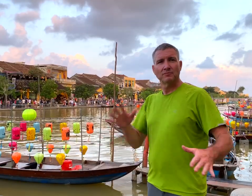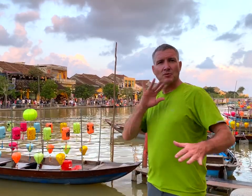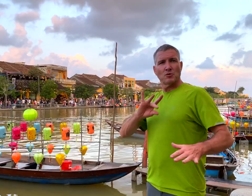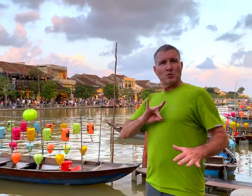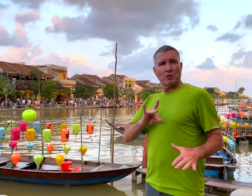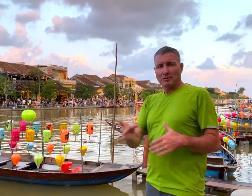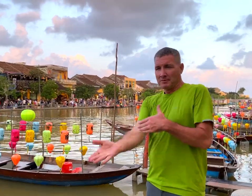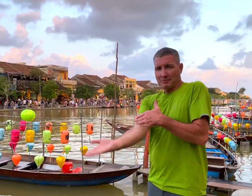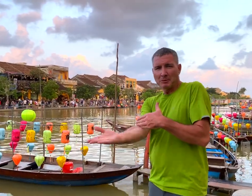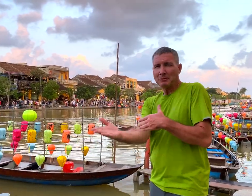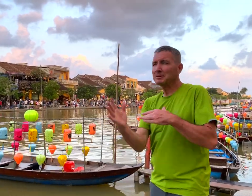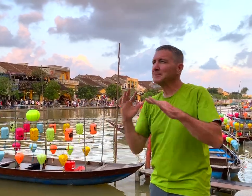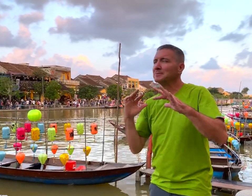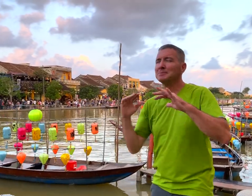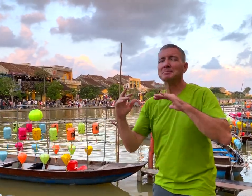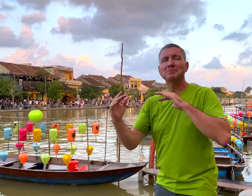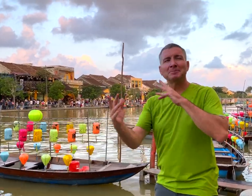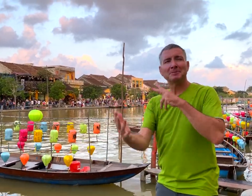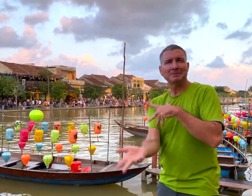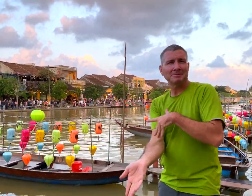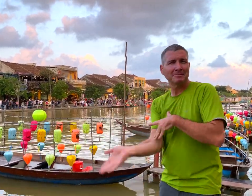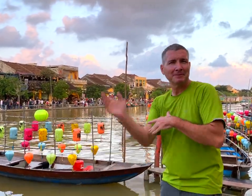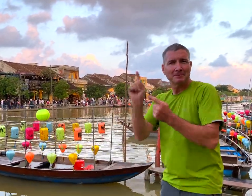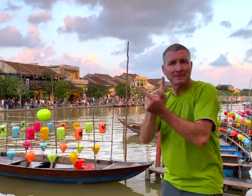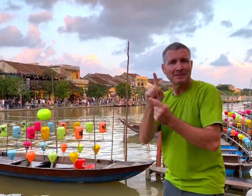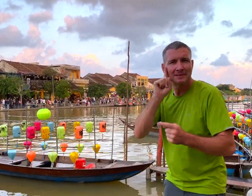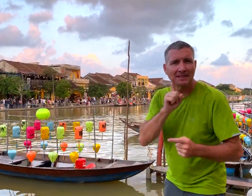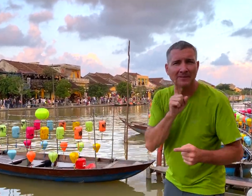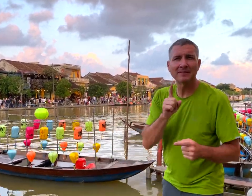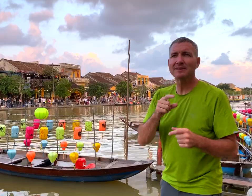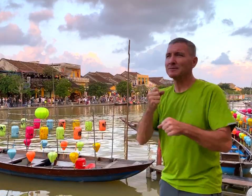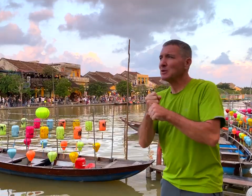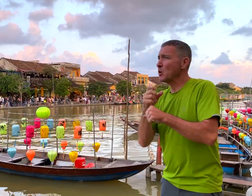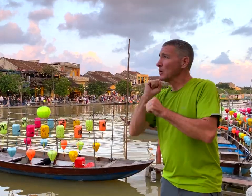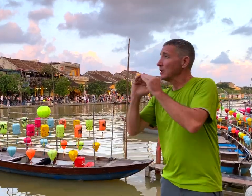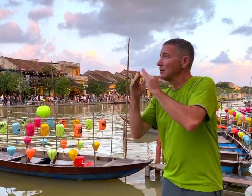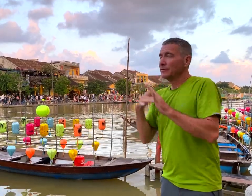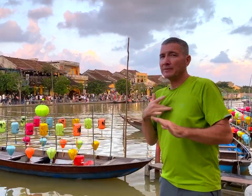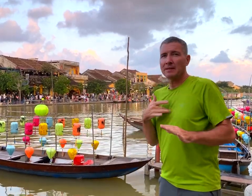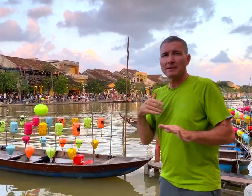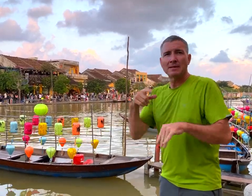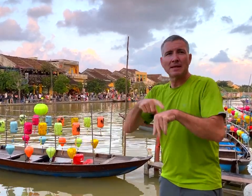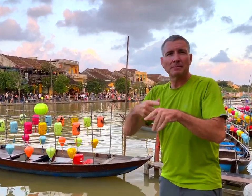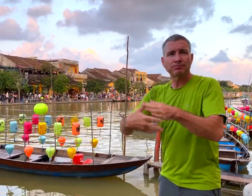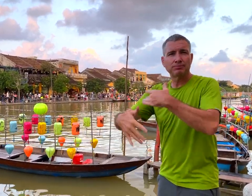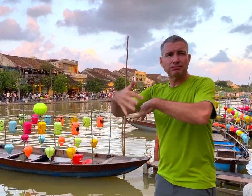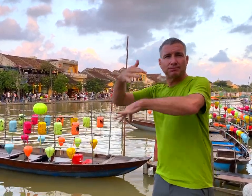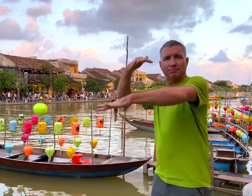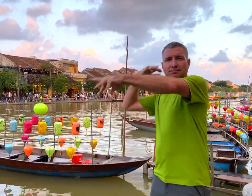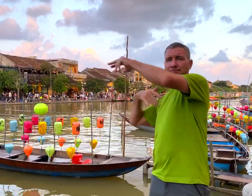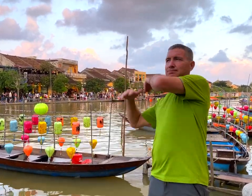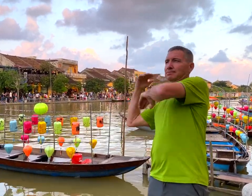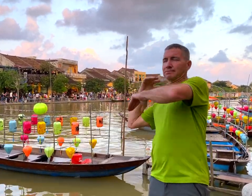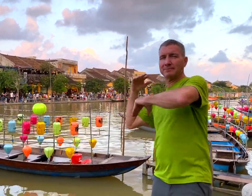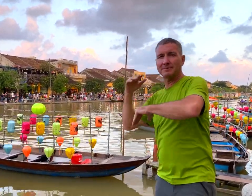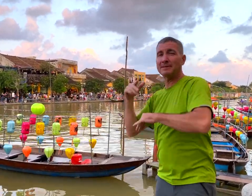I was here in Hội An during the morning time. It was so quiet. I spent time during the daytime meeting Deaf people. I feel like the clock turns back in the old town.